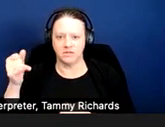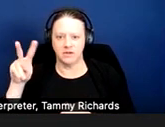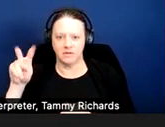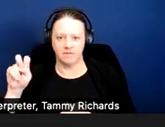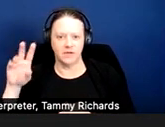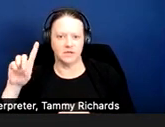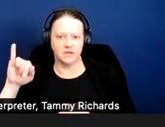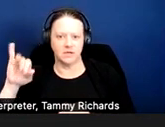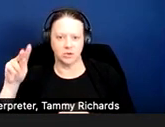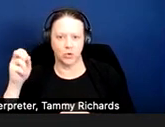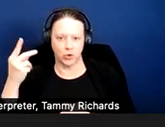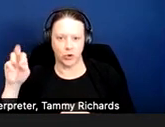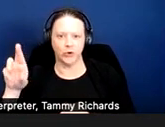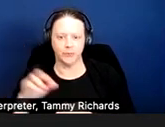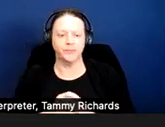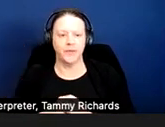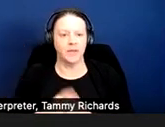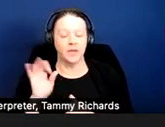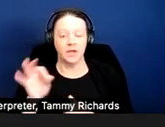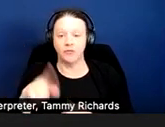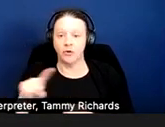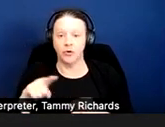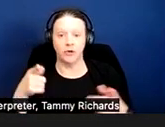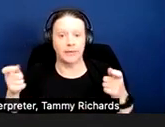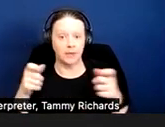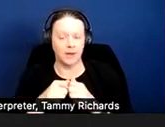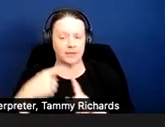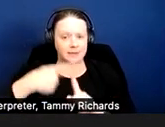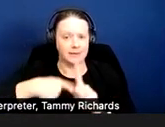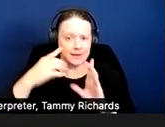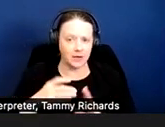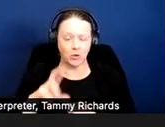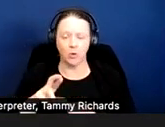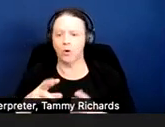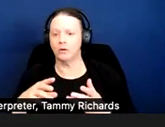If you're dealing with a tenant or a client who has hoarding disorder, there are some